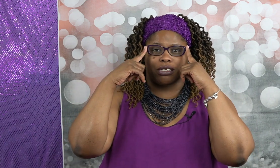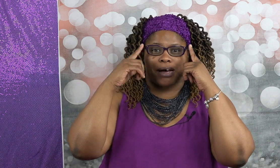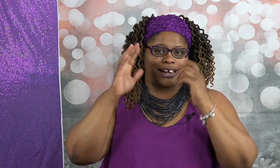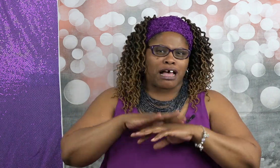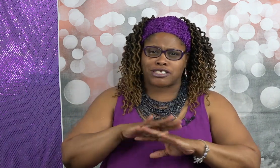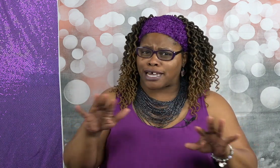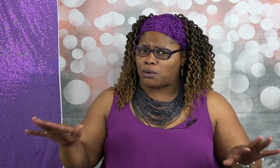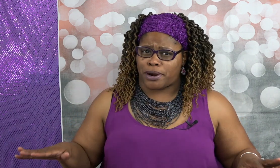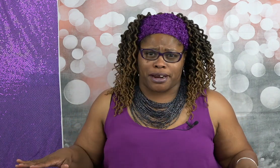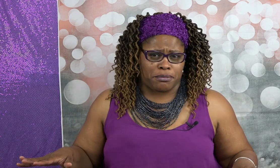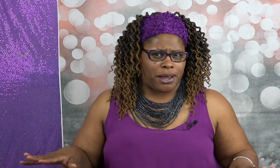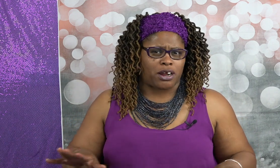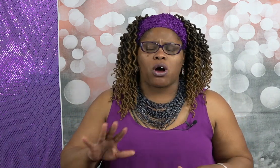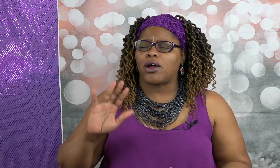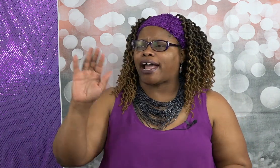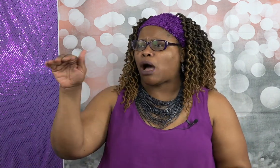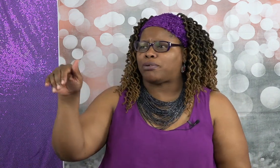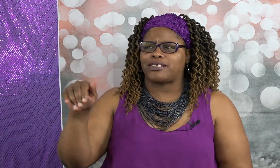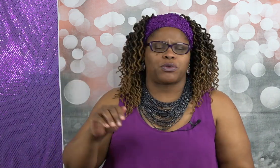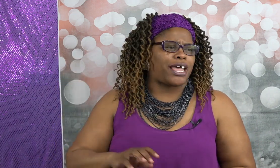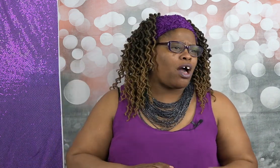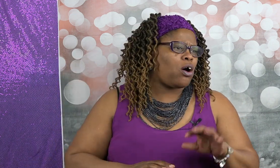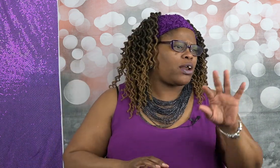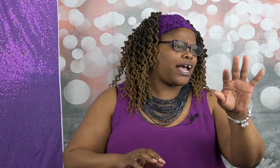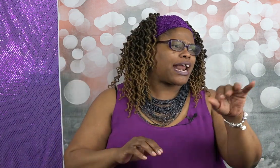somebody and I'll celebrate everybody oh they got blessed with that or they got